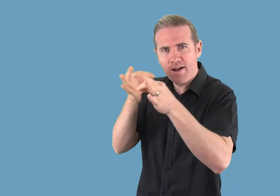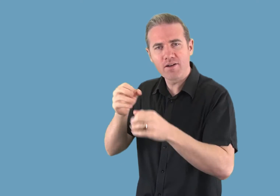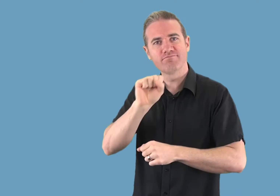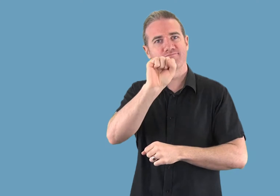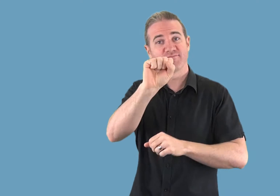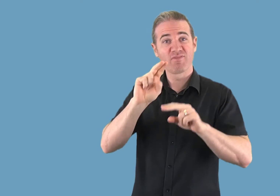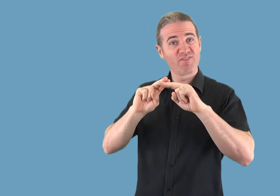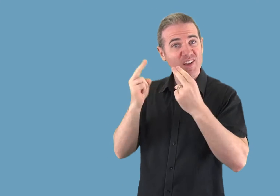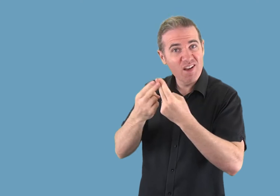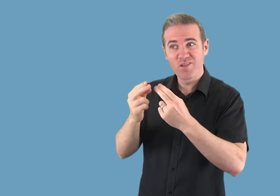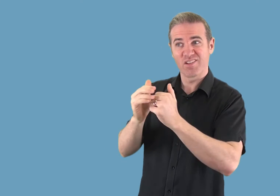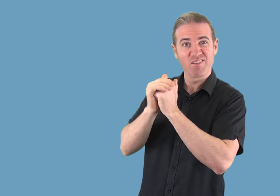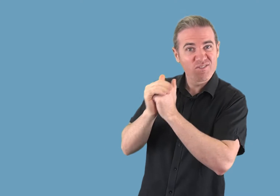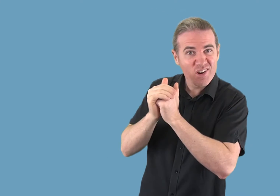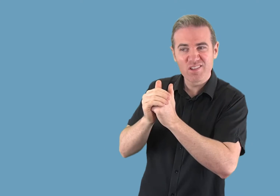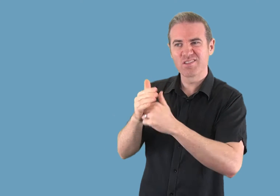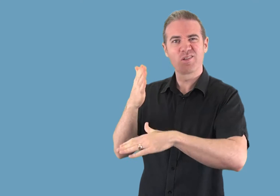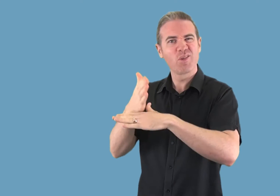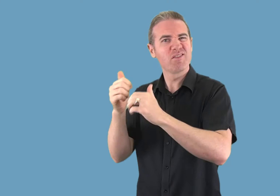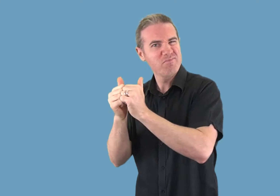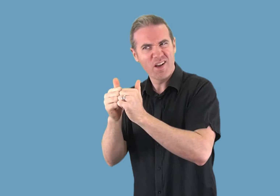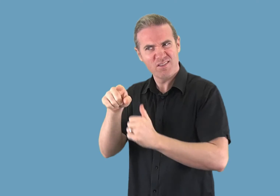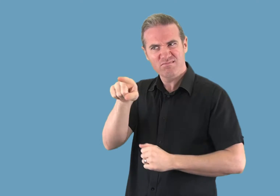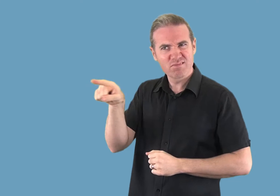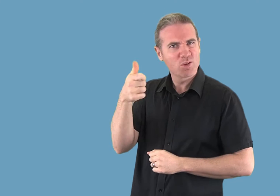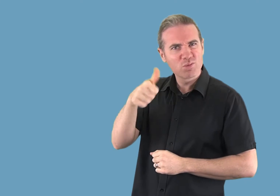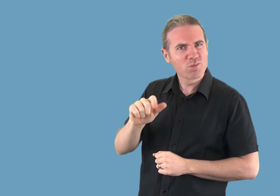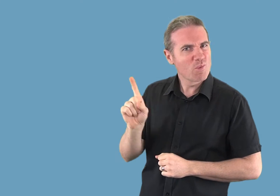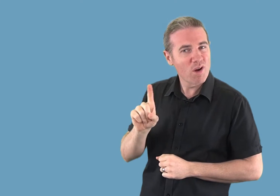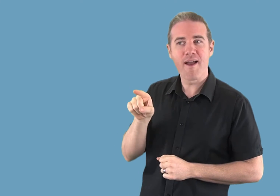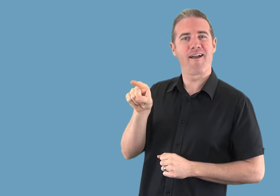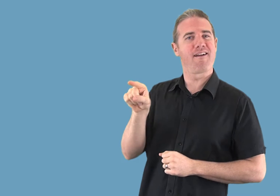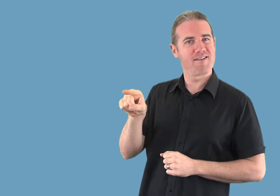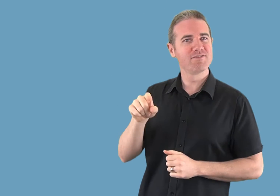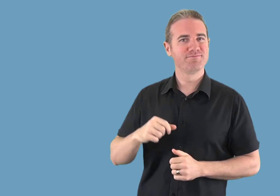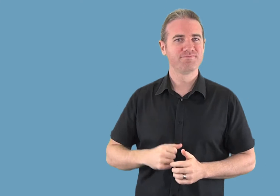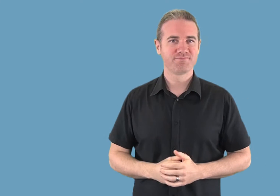first one.